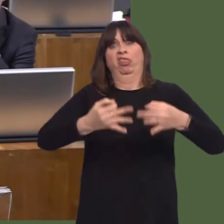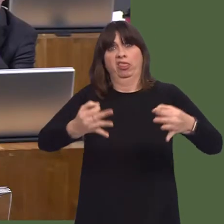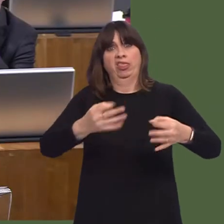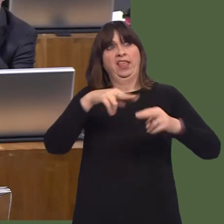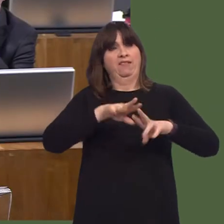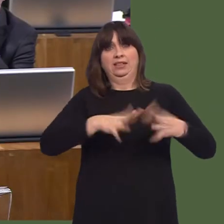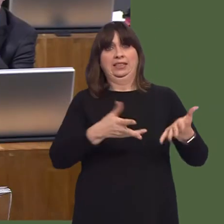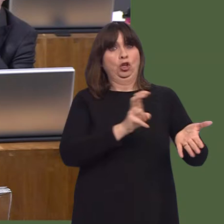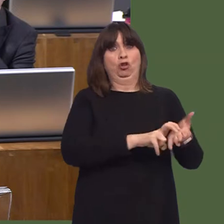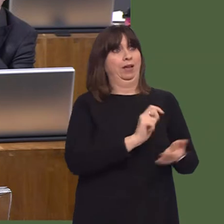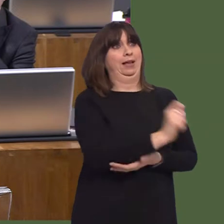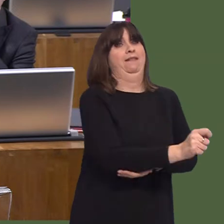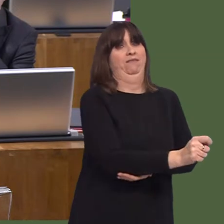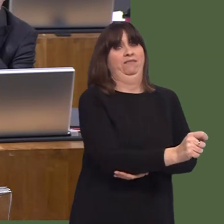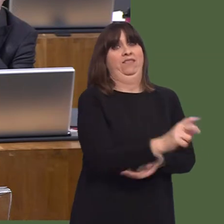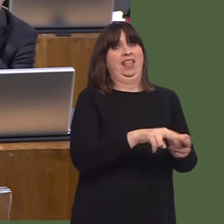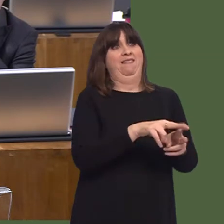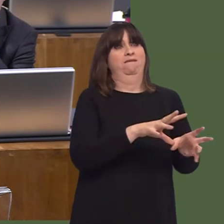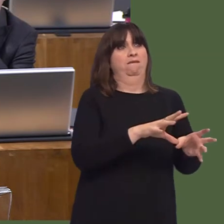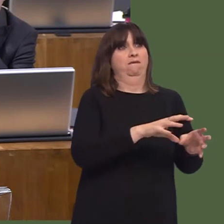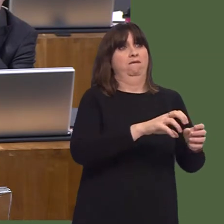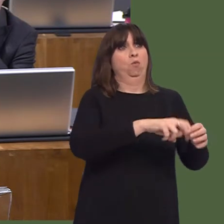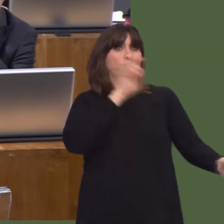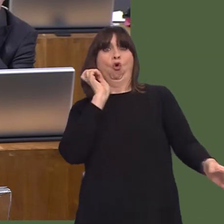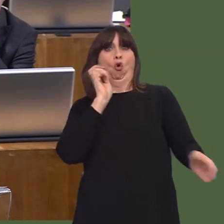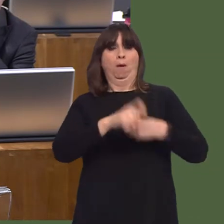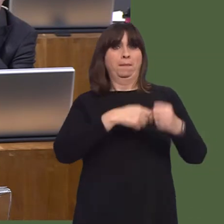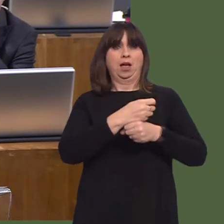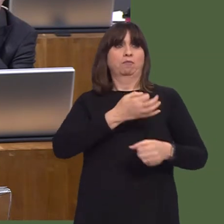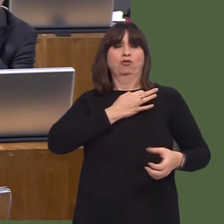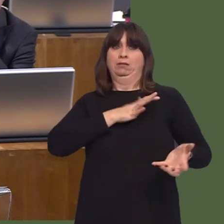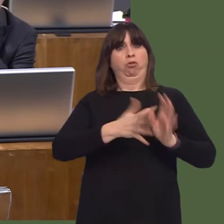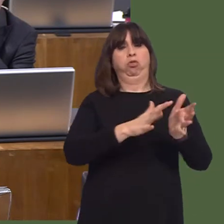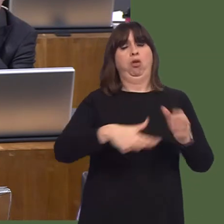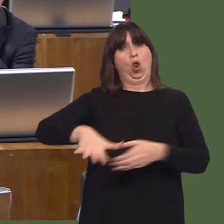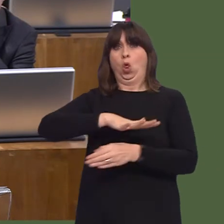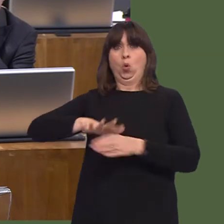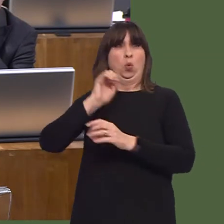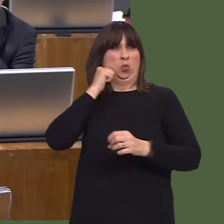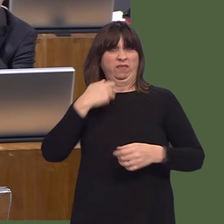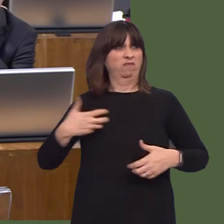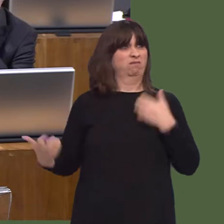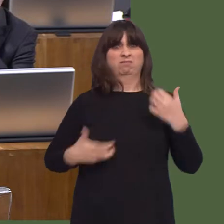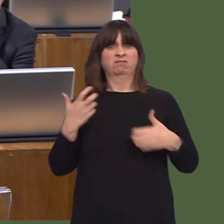Y Llywydd / The Llywydd: Leader of the opposition, Andrew R.T. Davies. Andrew RT Davies AM: Thank you, Presiding Officer.